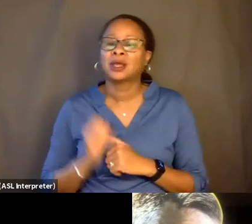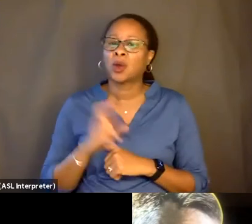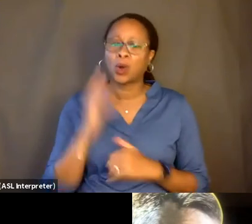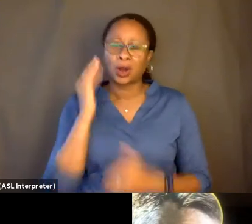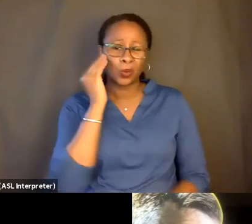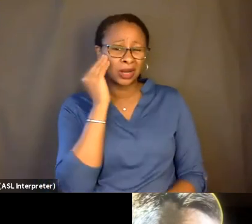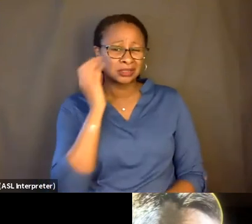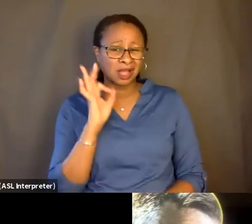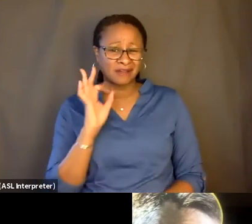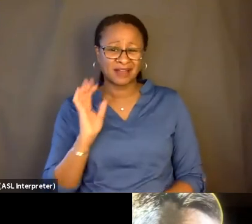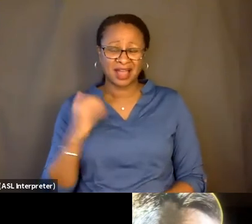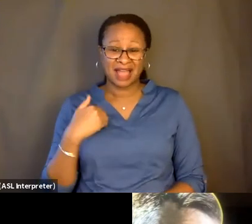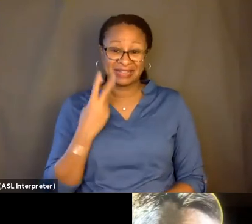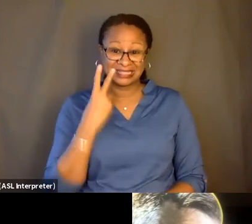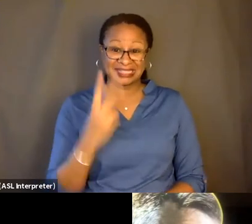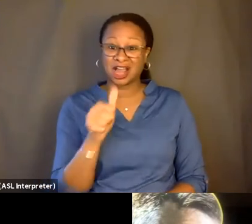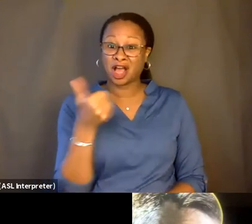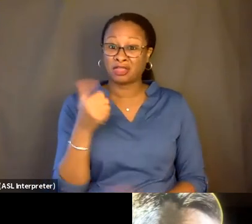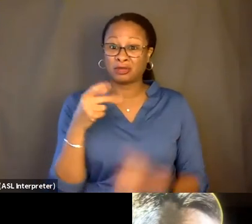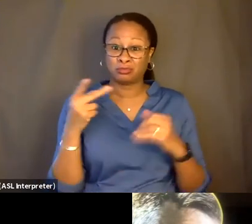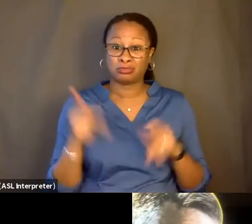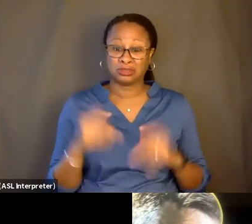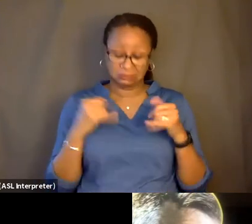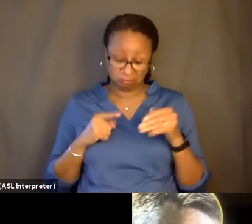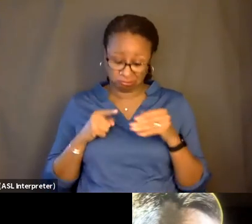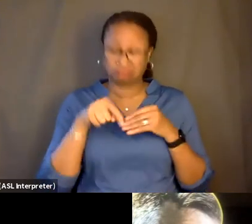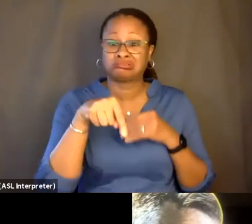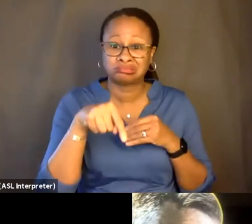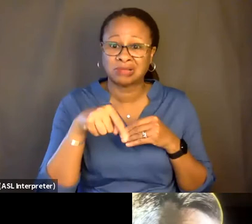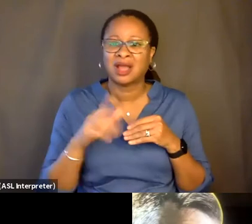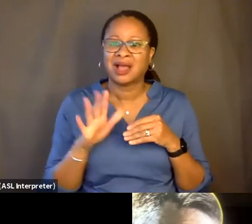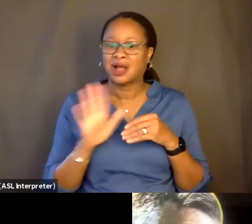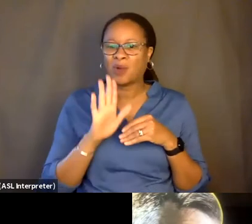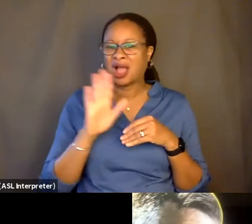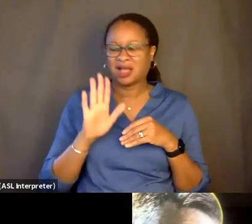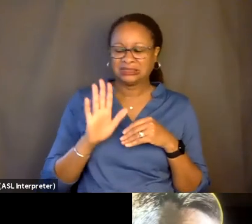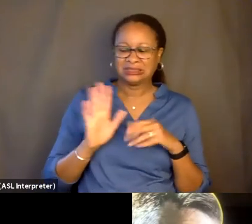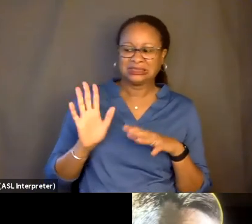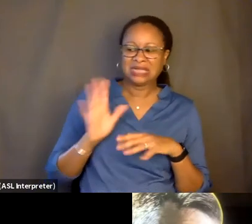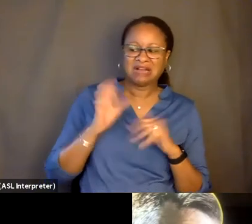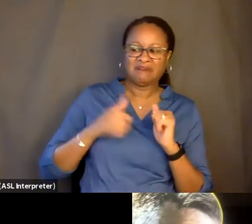of having seen someone else cross that line and say, to yourself, I'm never going to do that, right?